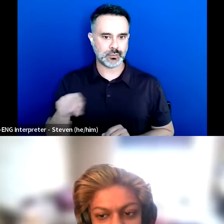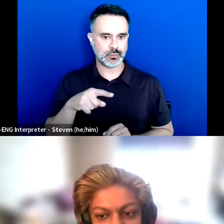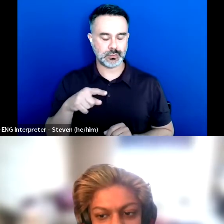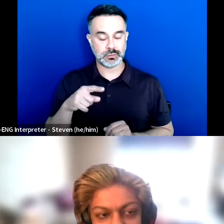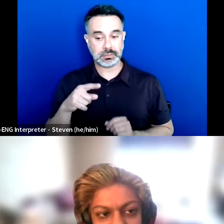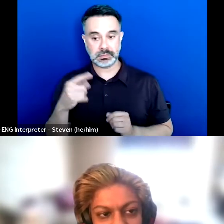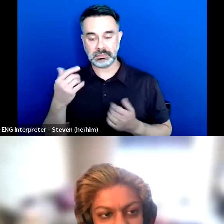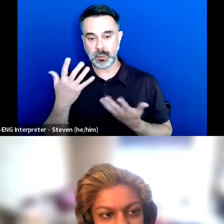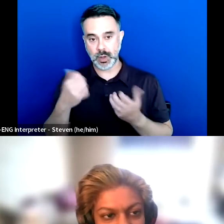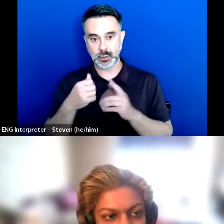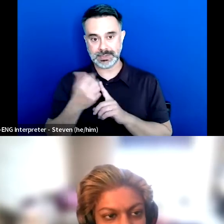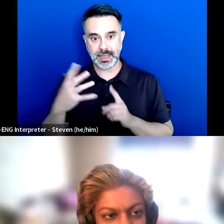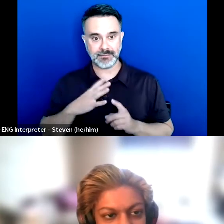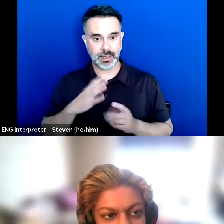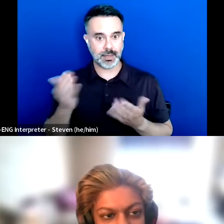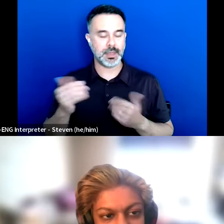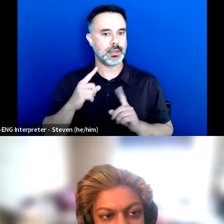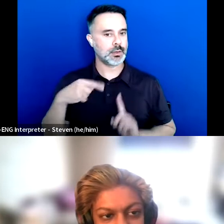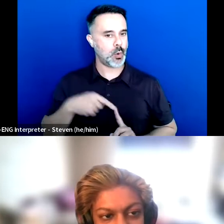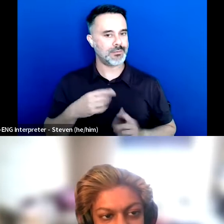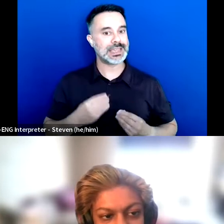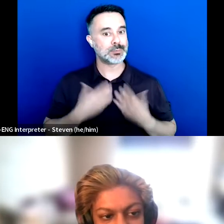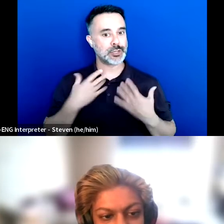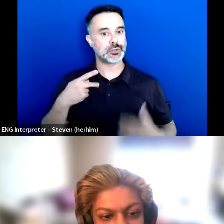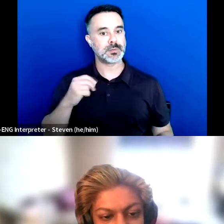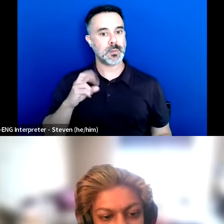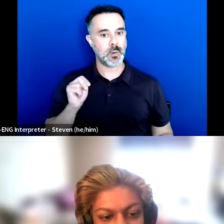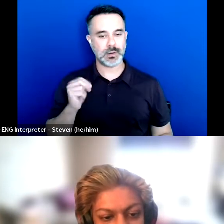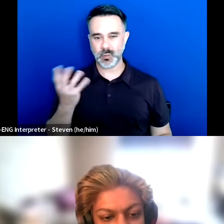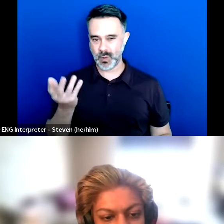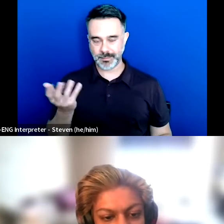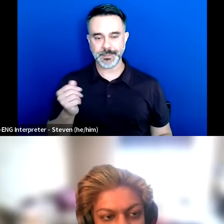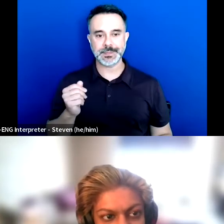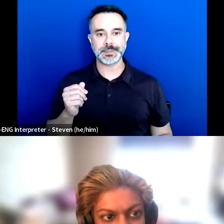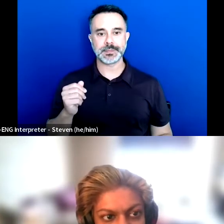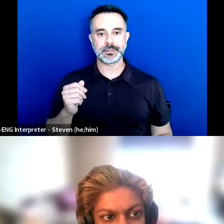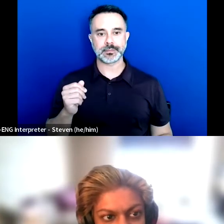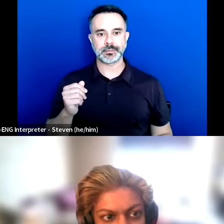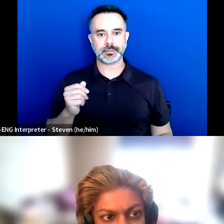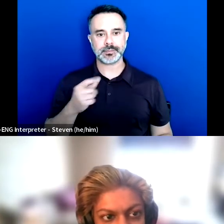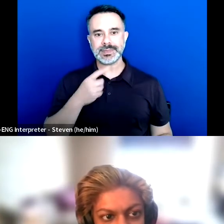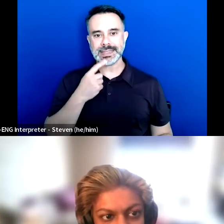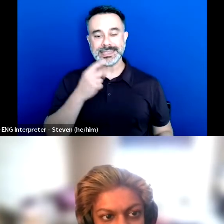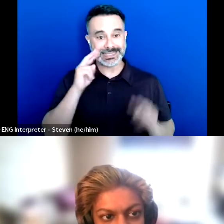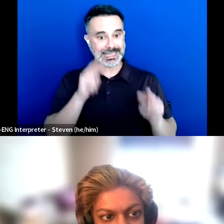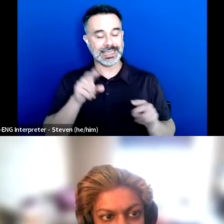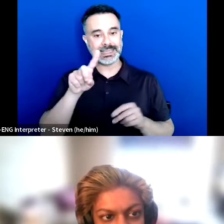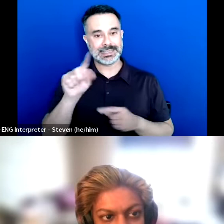on this, please do but for me I think the core of inspiration porn is that it's seeing a disabled person as inspiring.